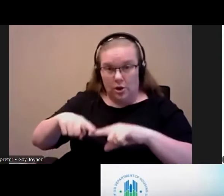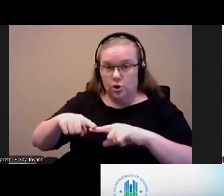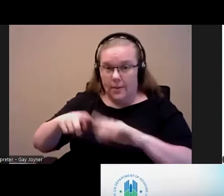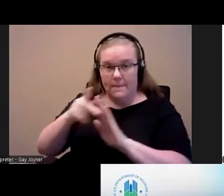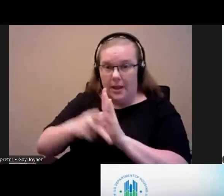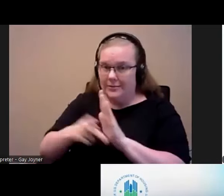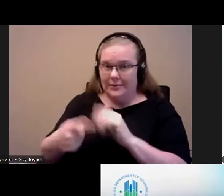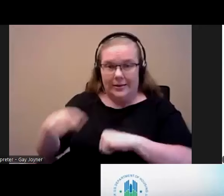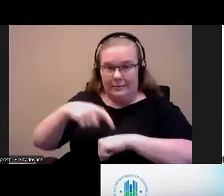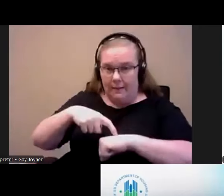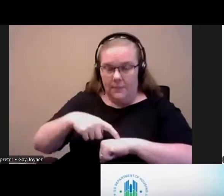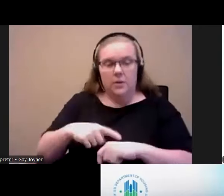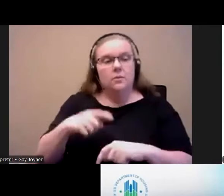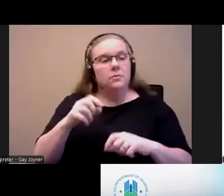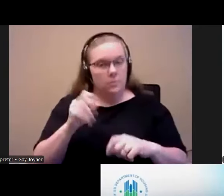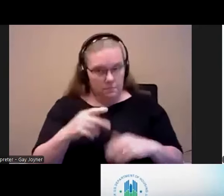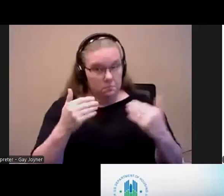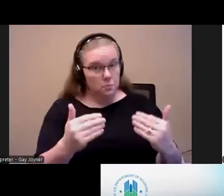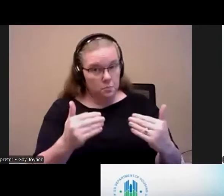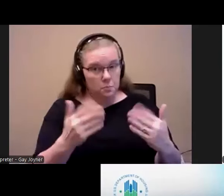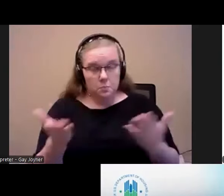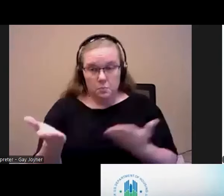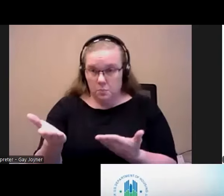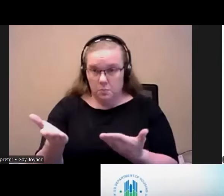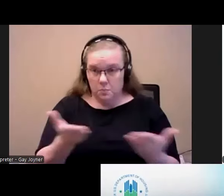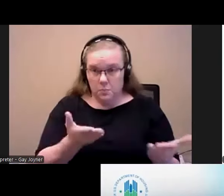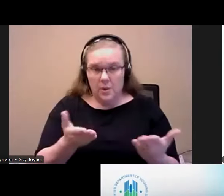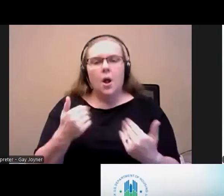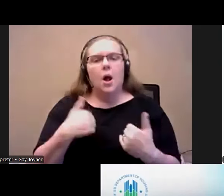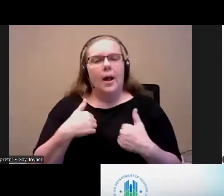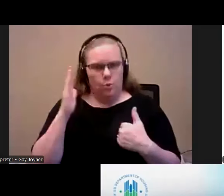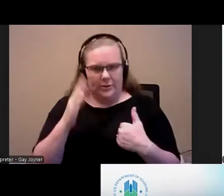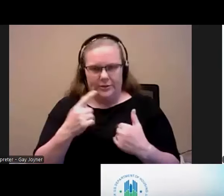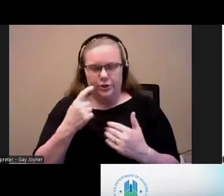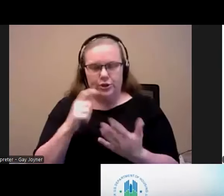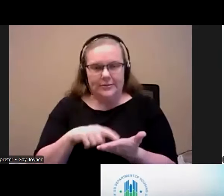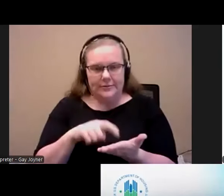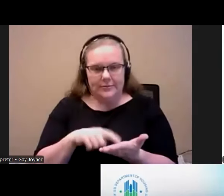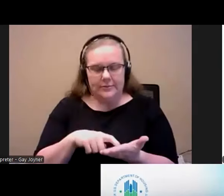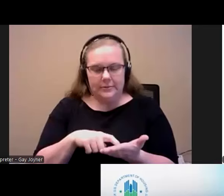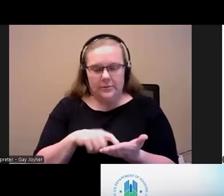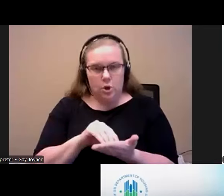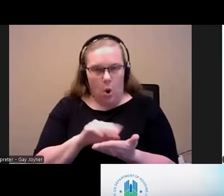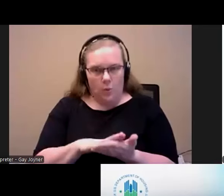(Multiple speakers) I will just note that any discretionary policies